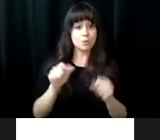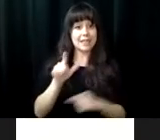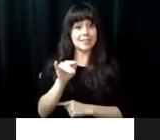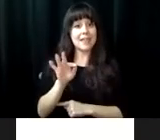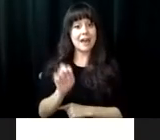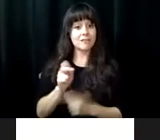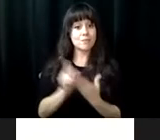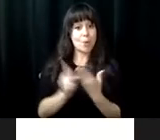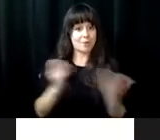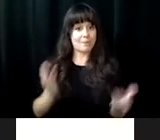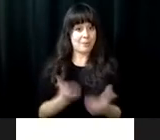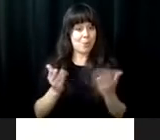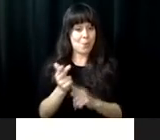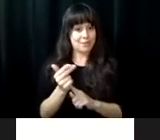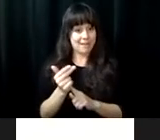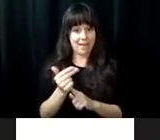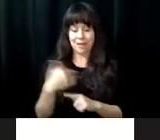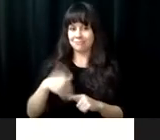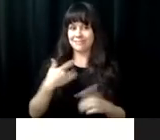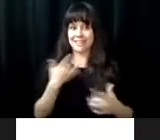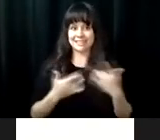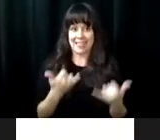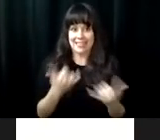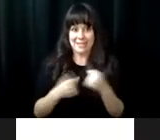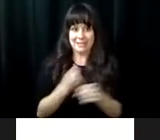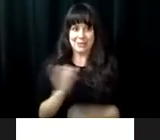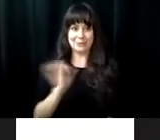six years, we have had the opportunity and been fortunate enough to host